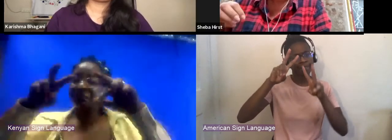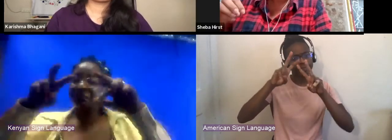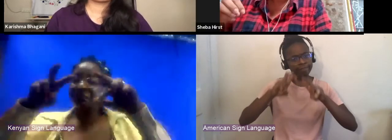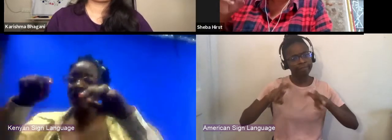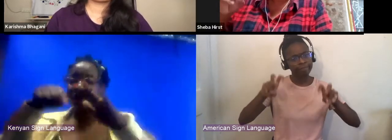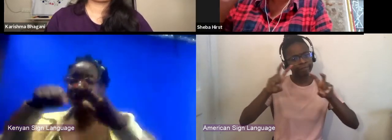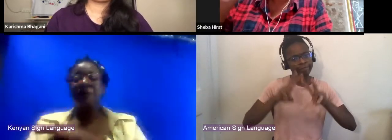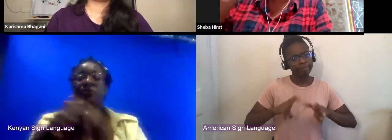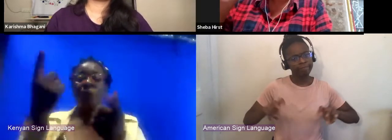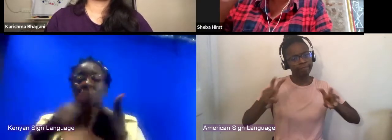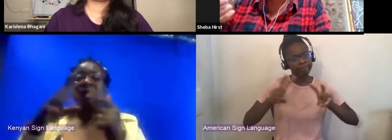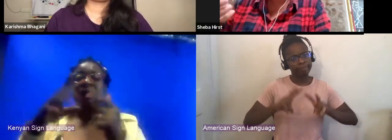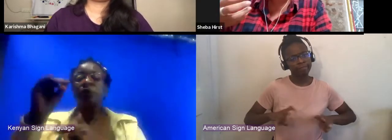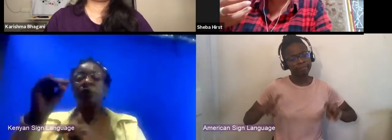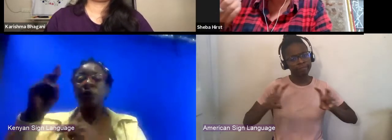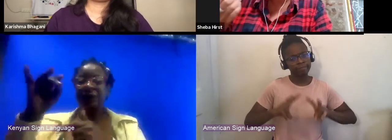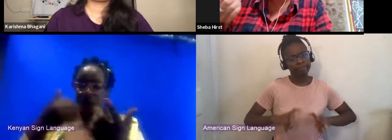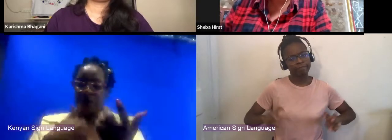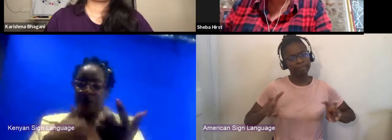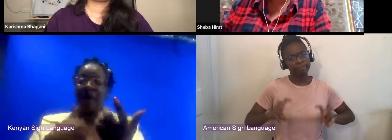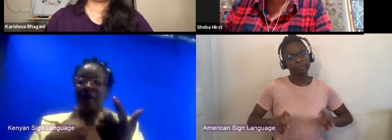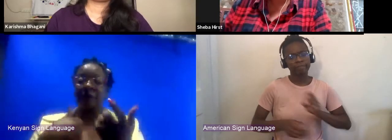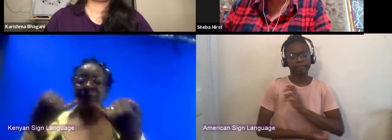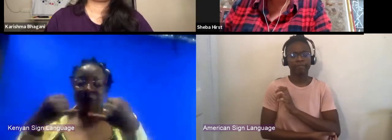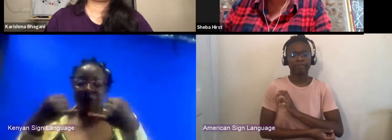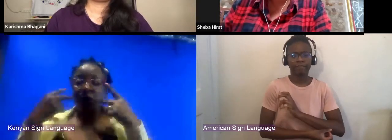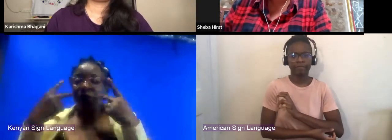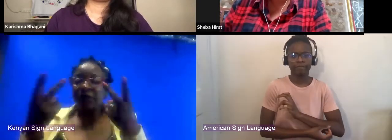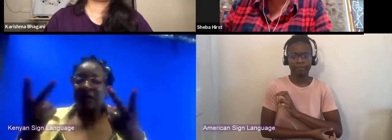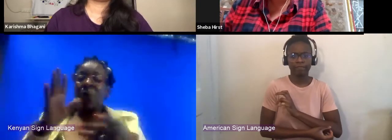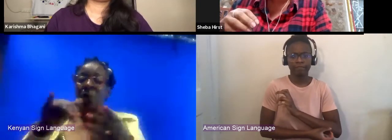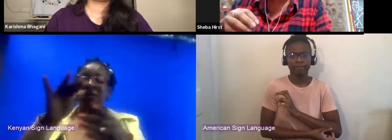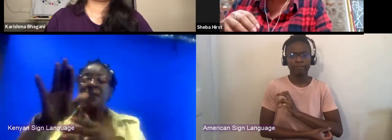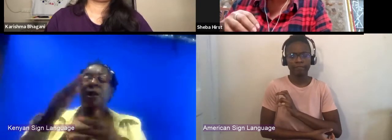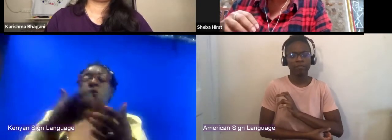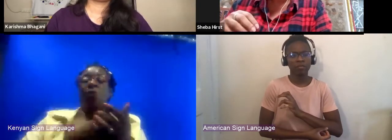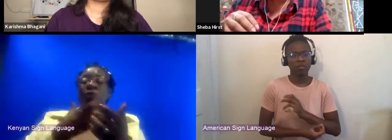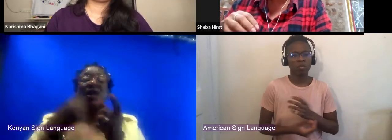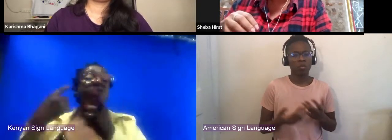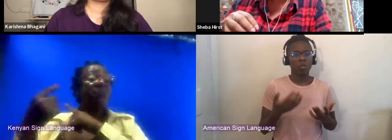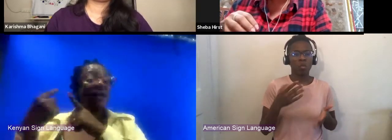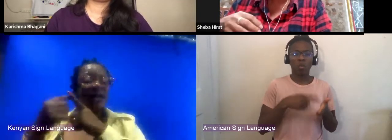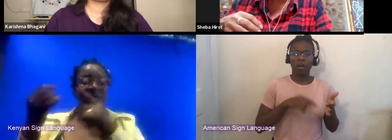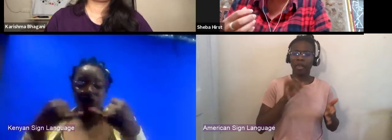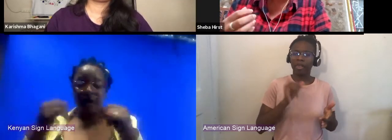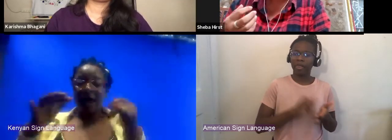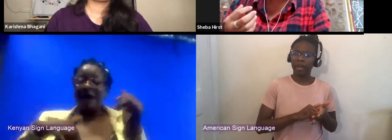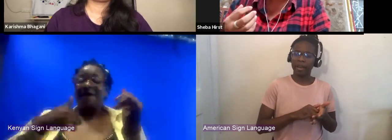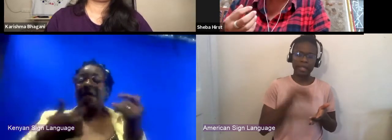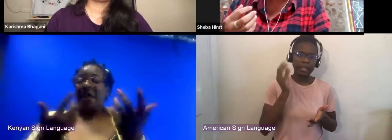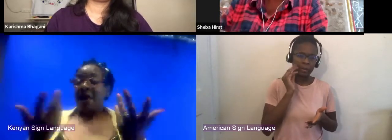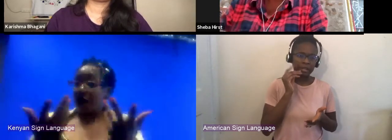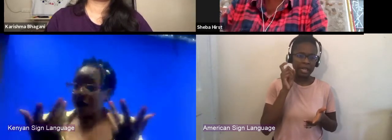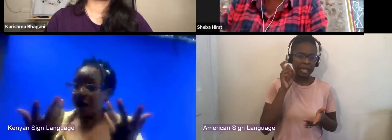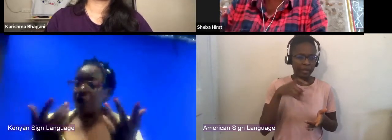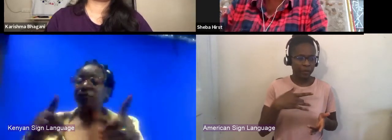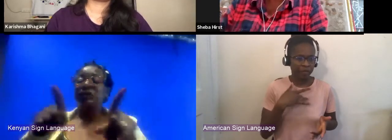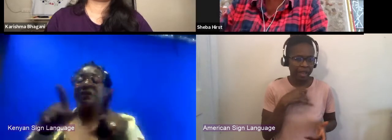at what the on-screen experience needs to look and feel like, and beginning to create content that goes directly towards that.